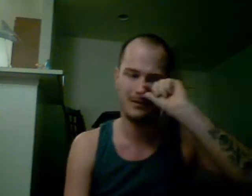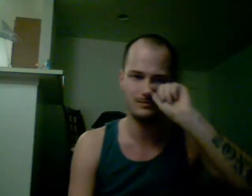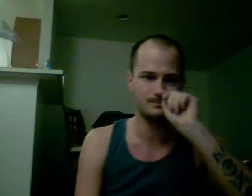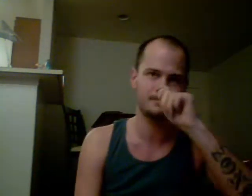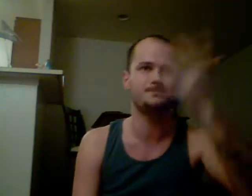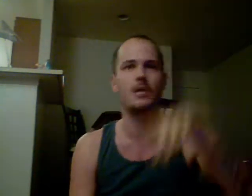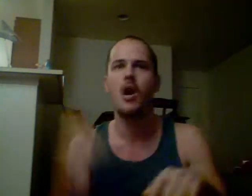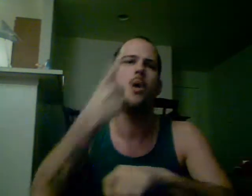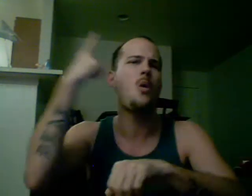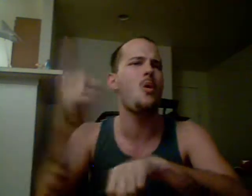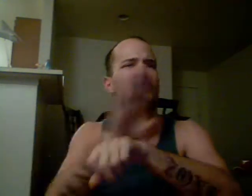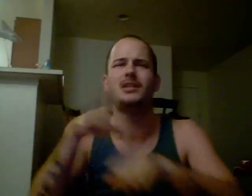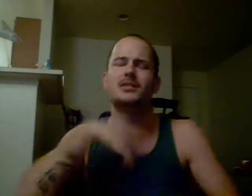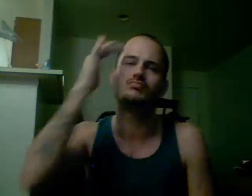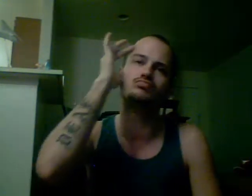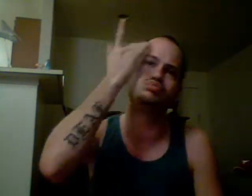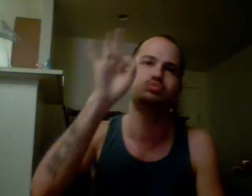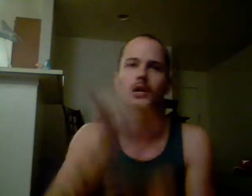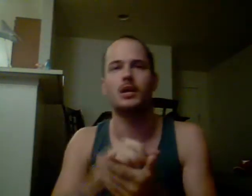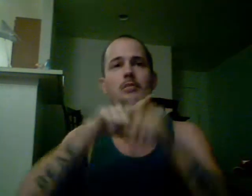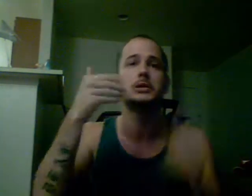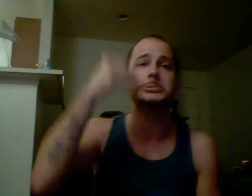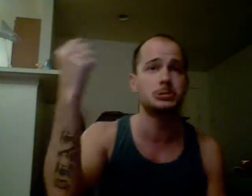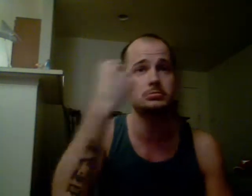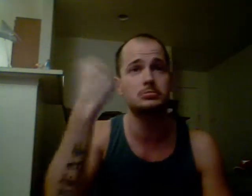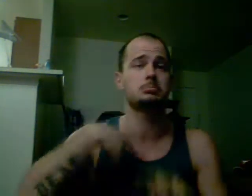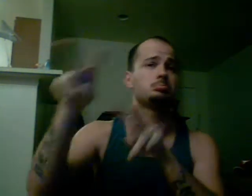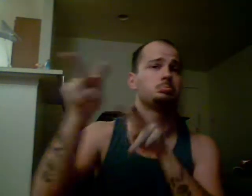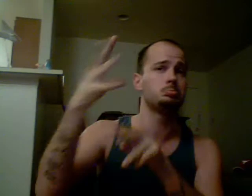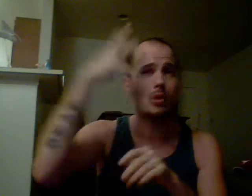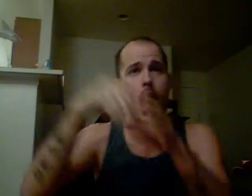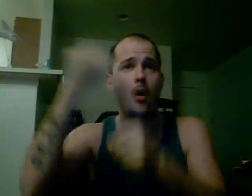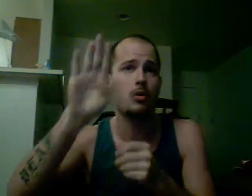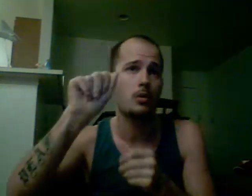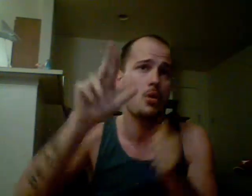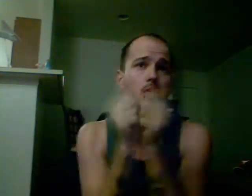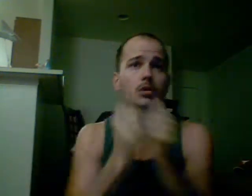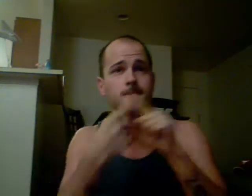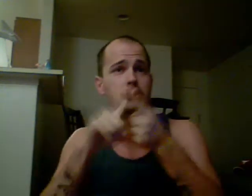always busy.. me sick of that but next satursday im forwarding to go Bar with my friend.